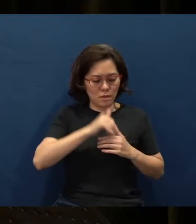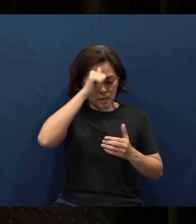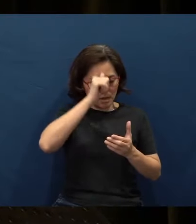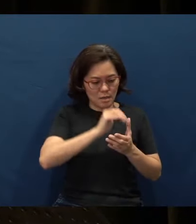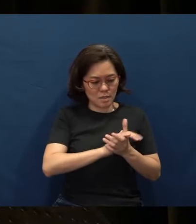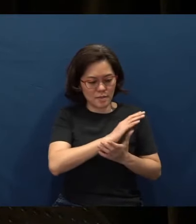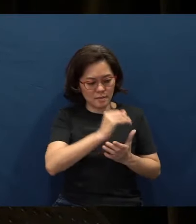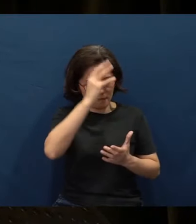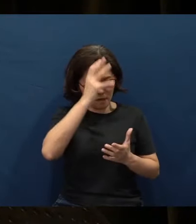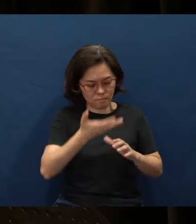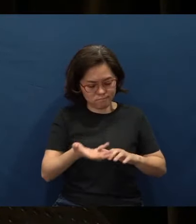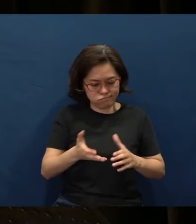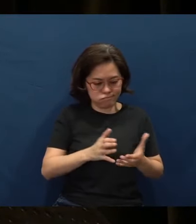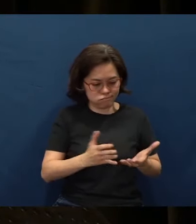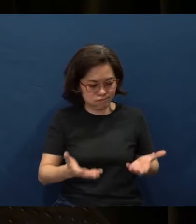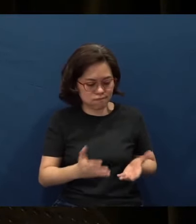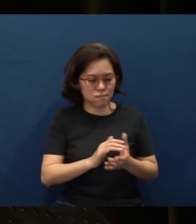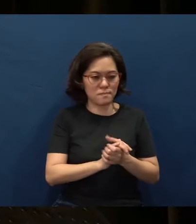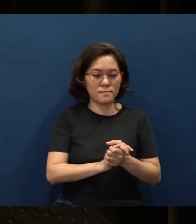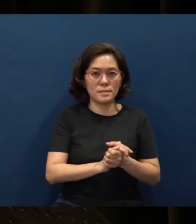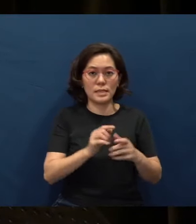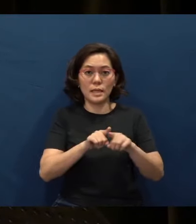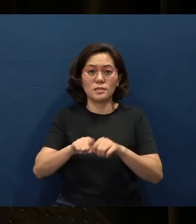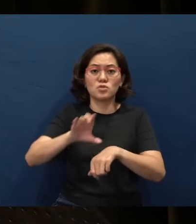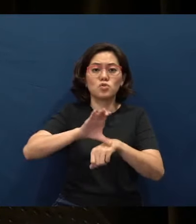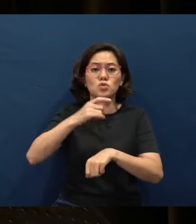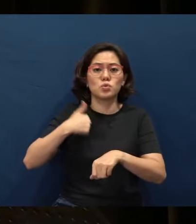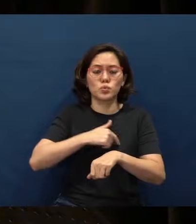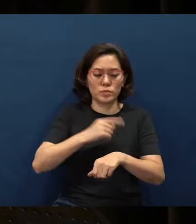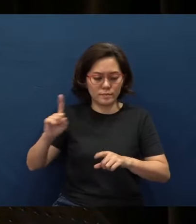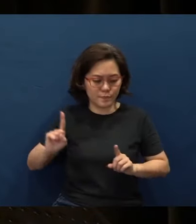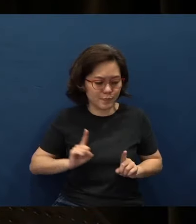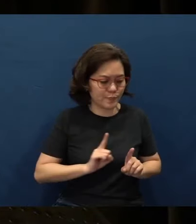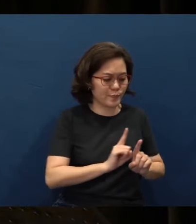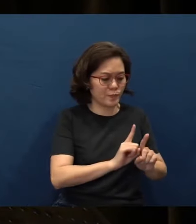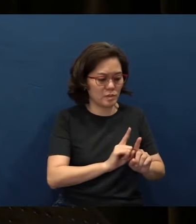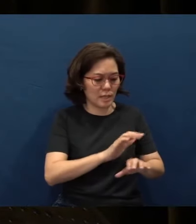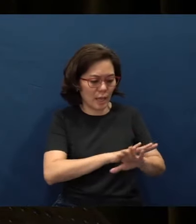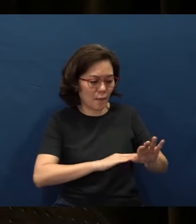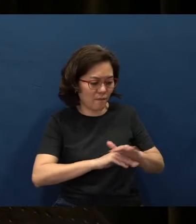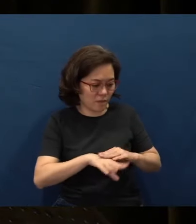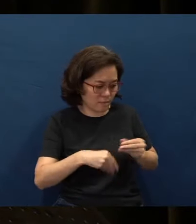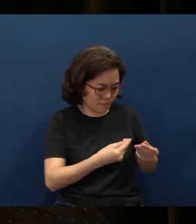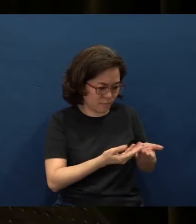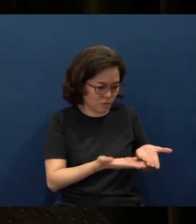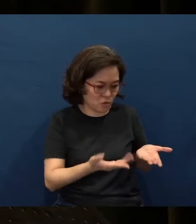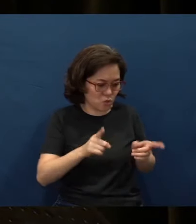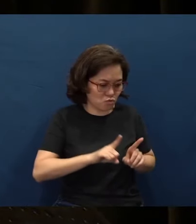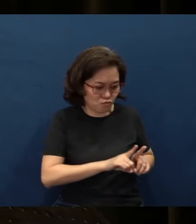and father to the three girls. And as a church, we come alongside her to comfort her, journey with her,